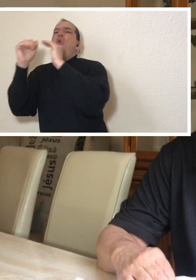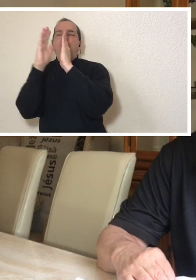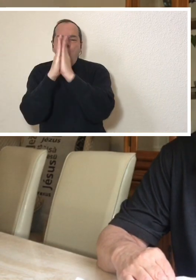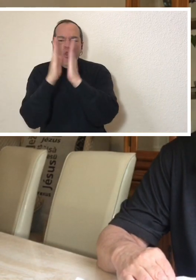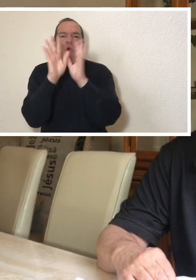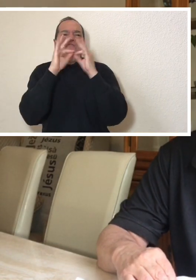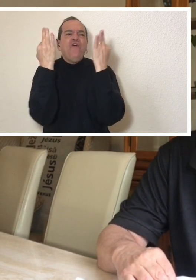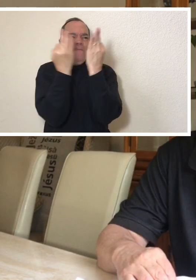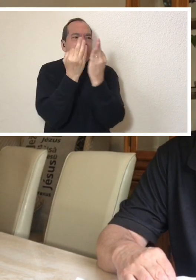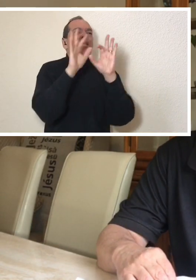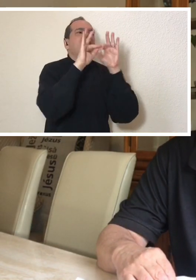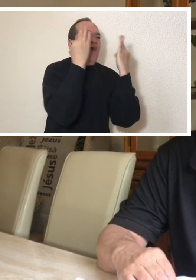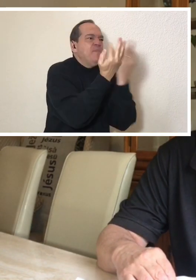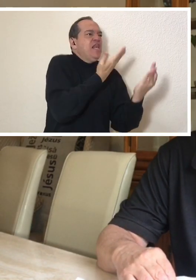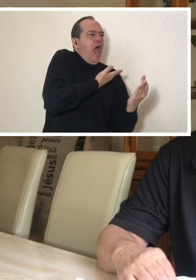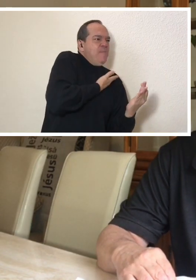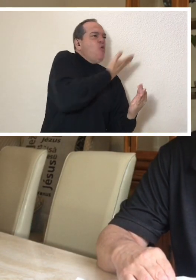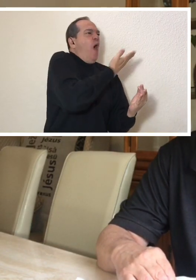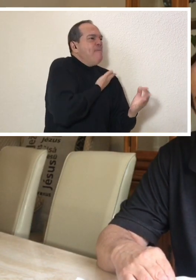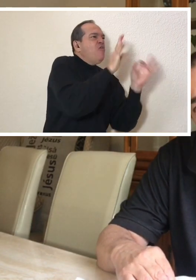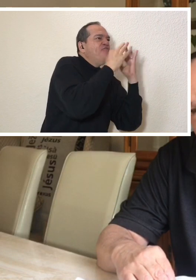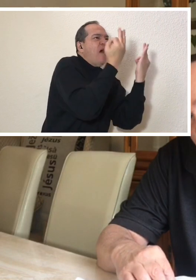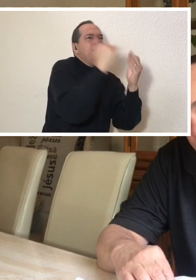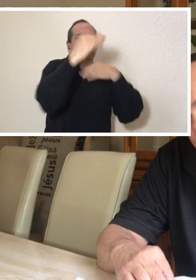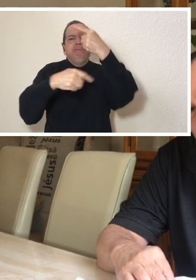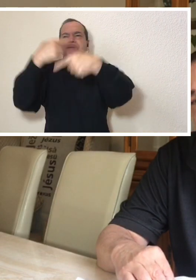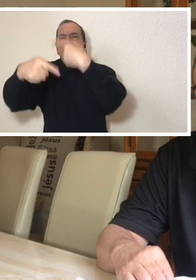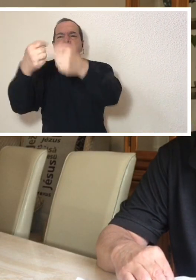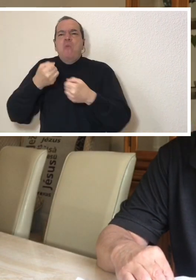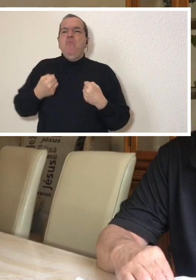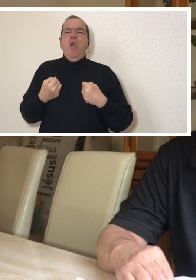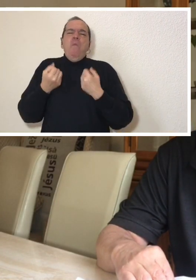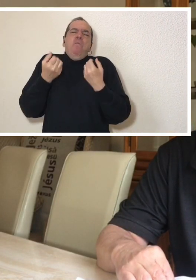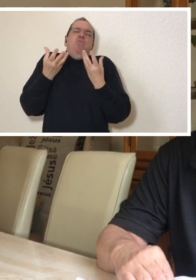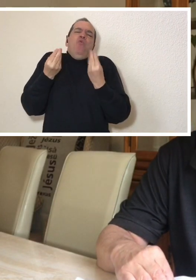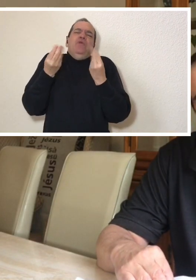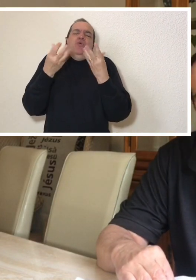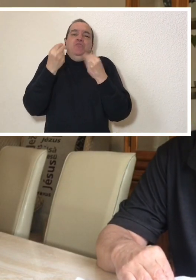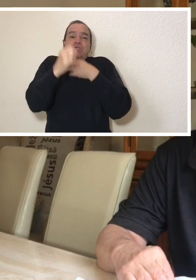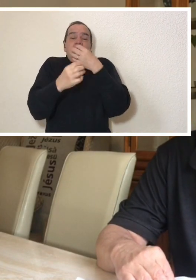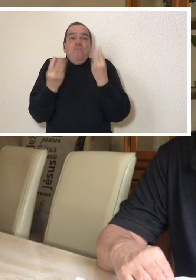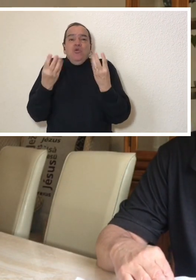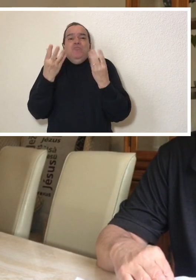began to pray and asked for their friends and the friends of their relatives and friends of friends of their relatives and then